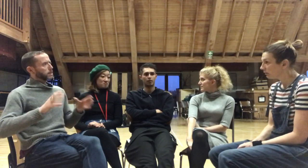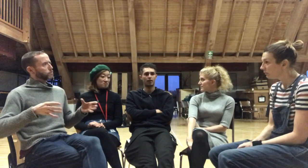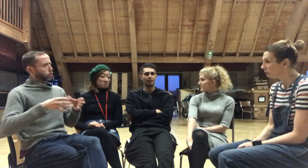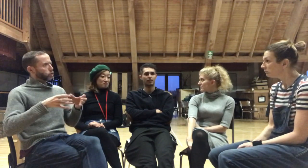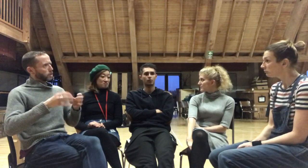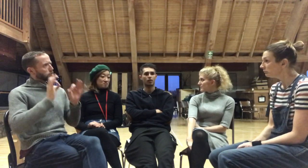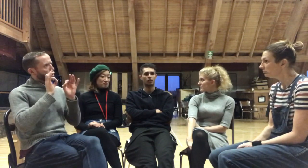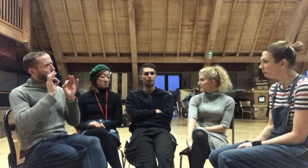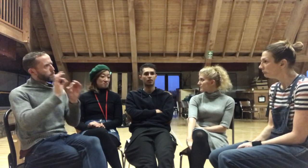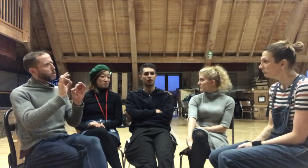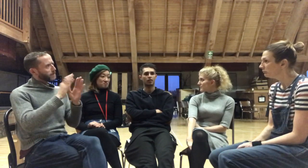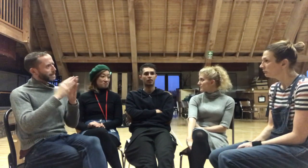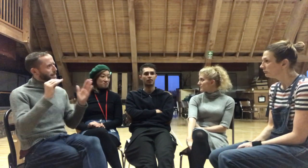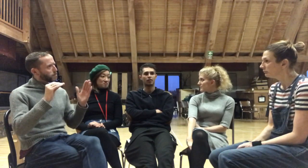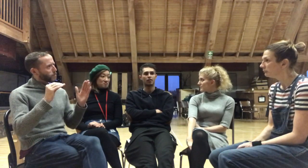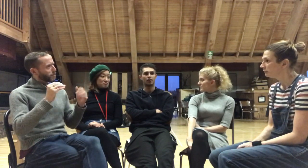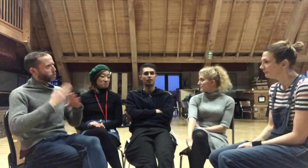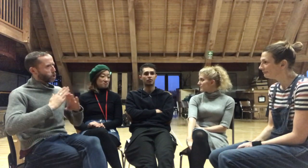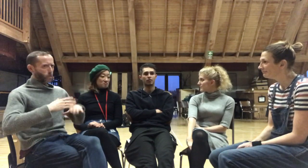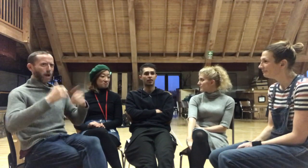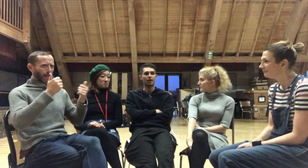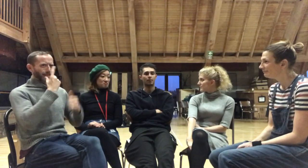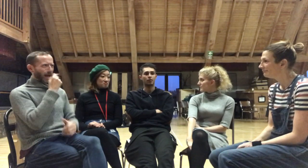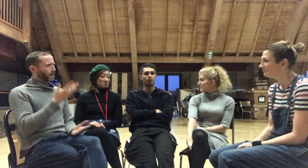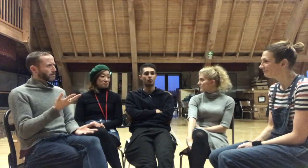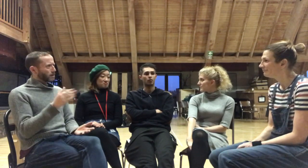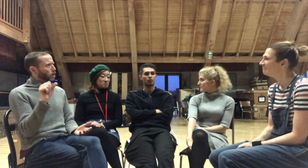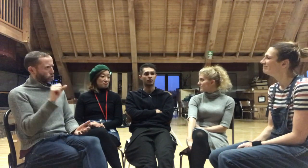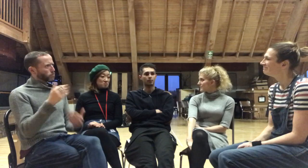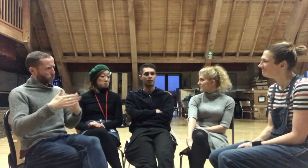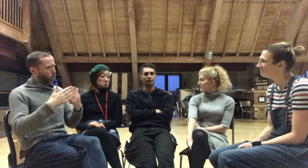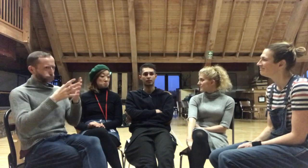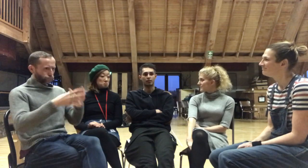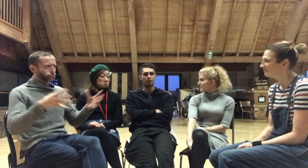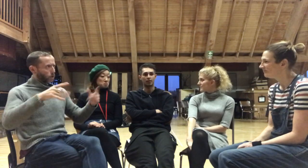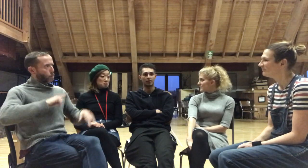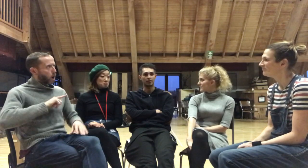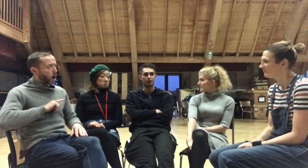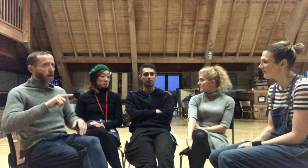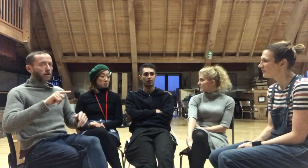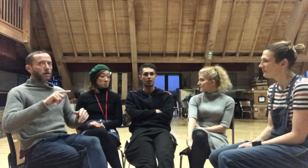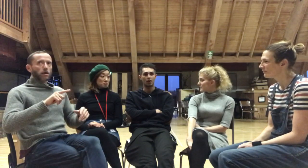well it does work, but it should really happen a lot more because it brings a